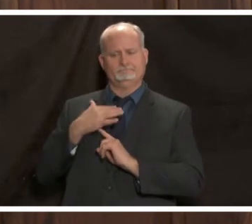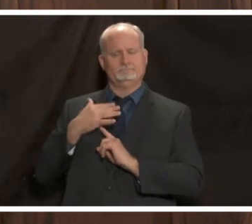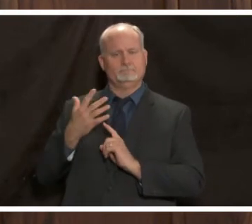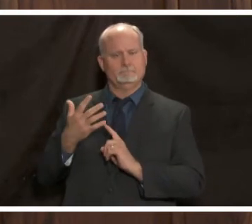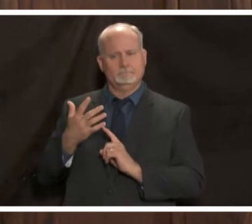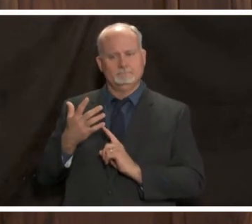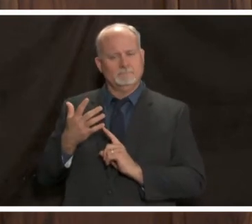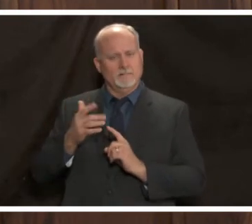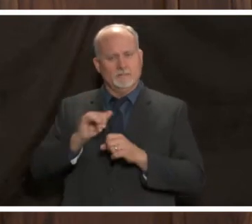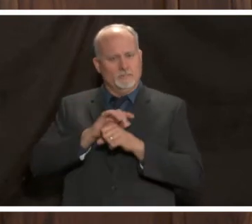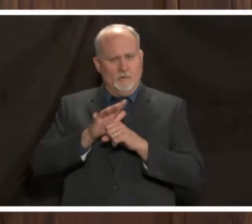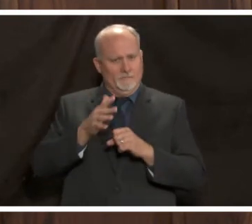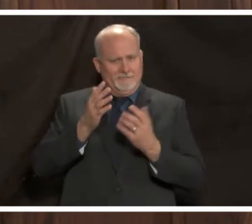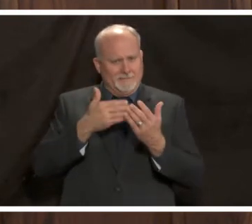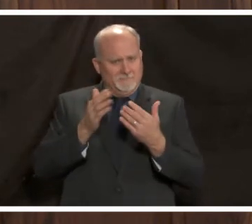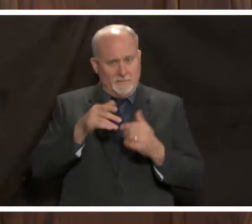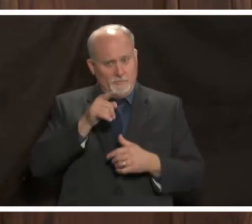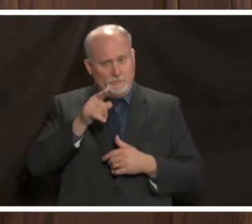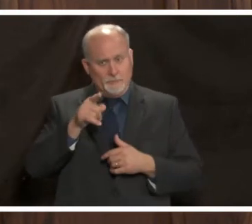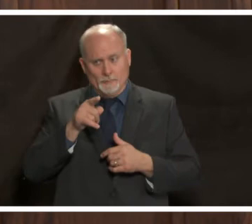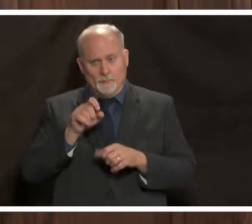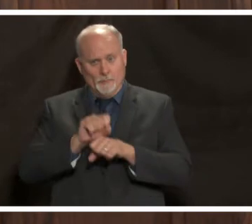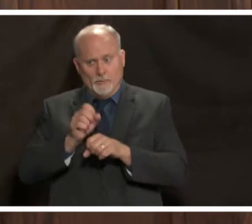it doesn't matter if you're a health care provider or not the virus doesn't know